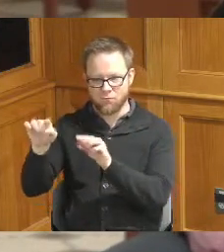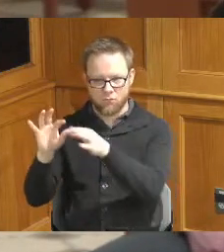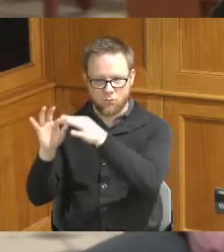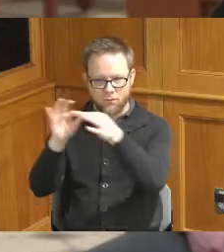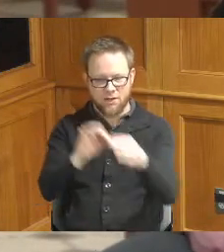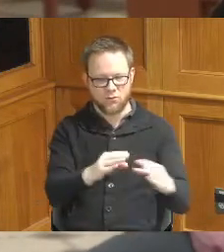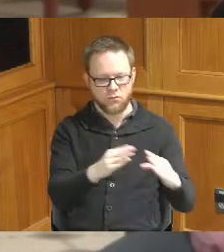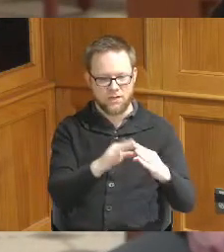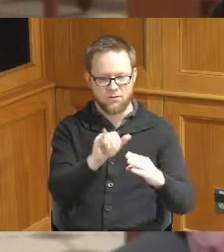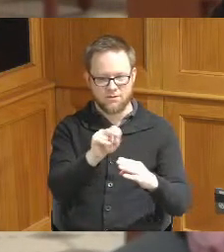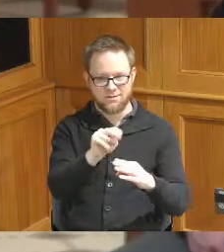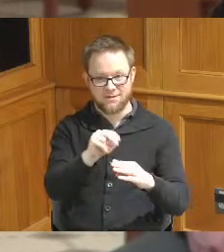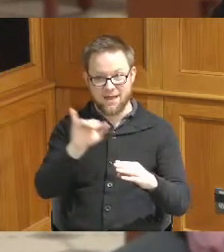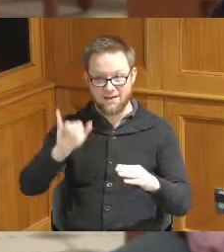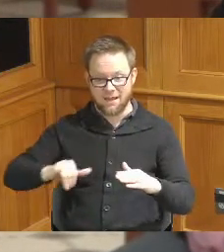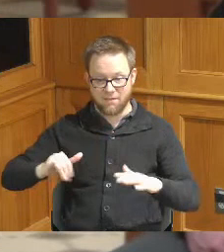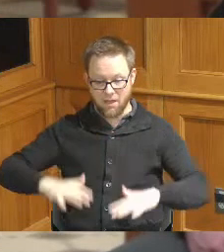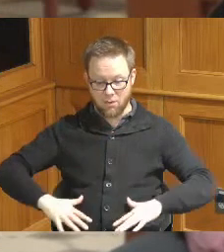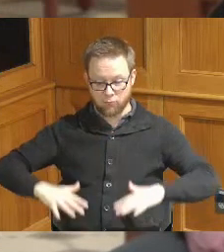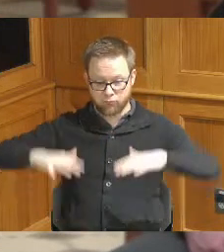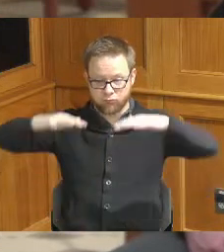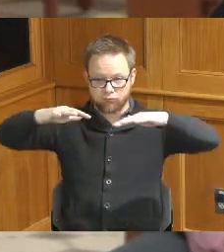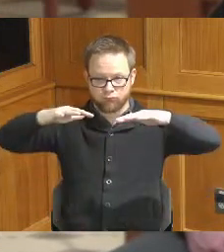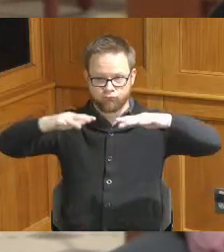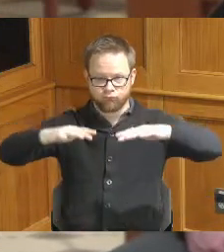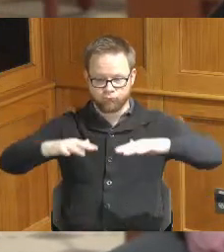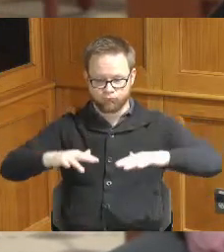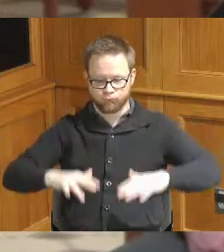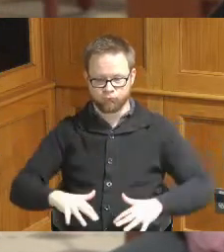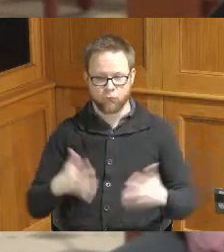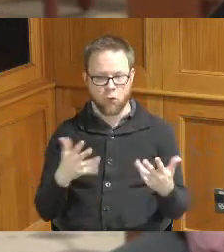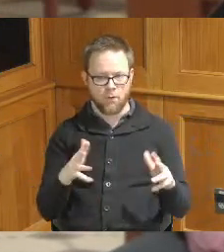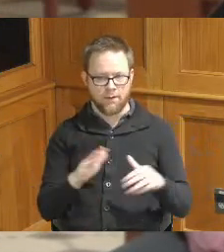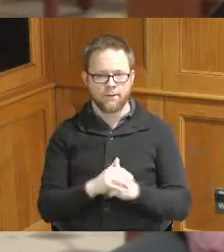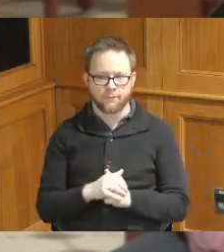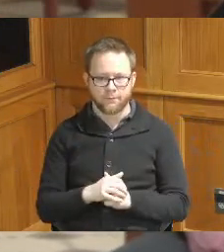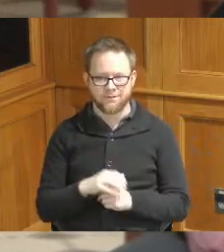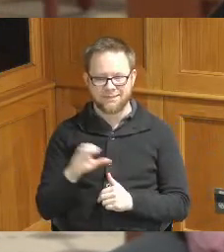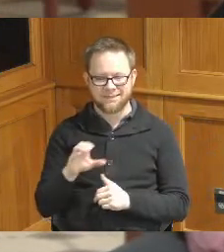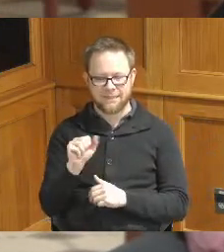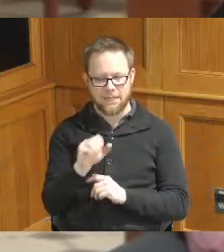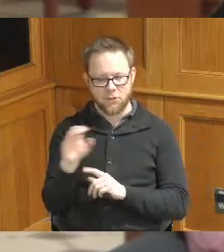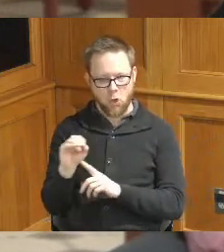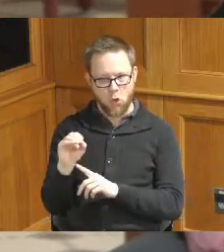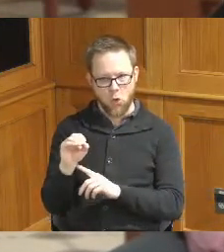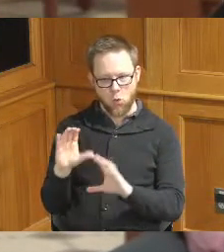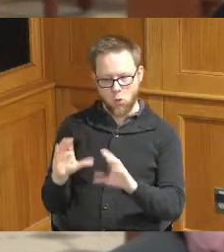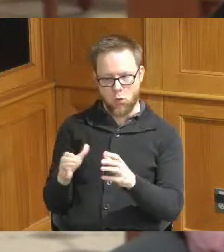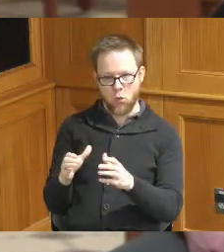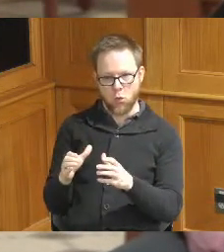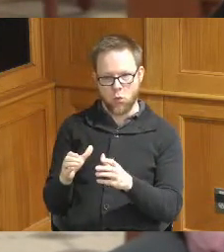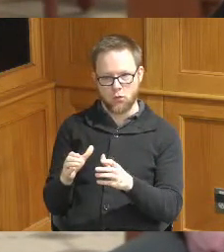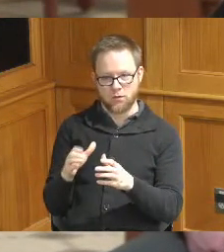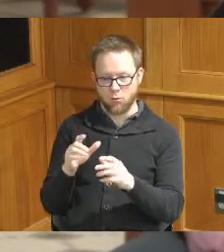seen those levels decrease and then of course the the CIA ISOs that were actively discharging have